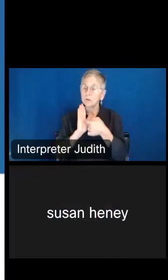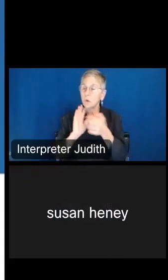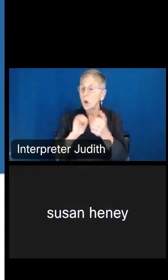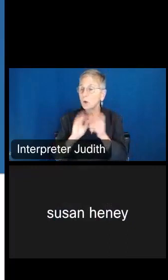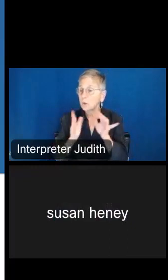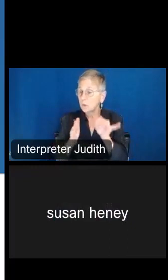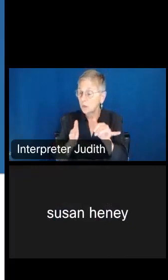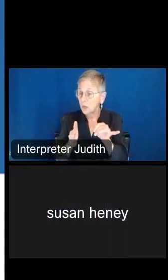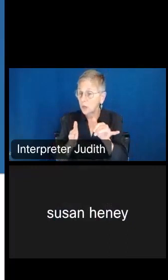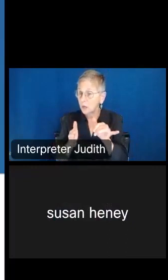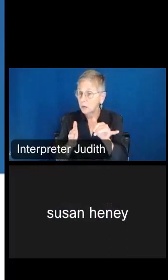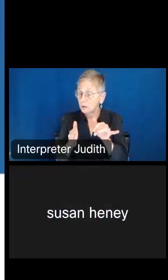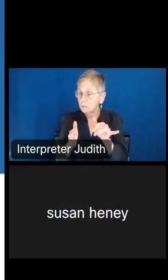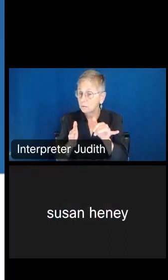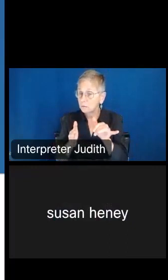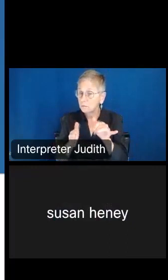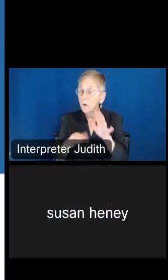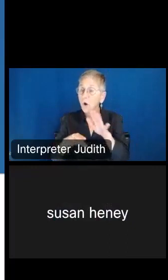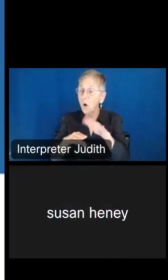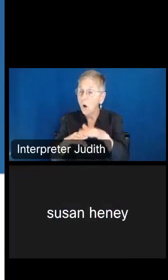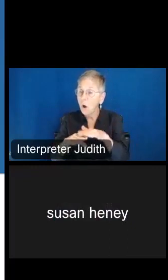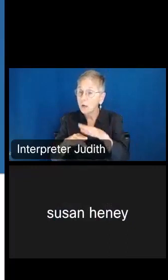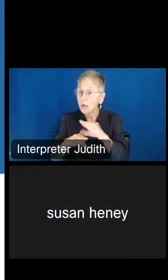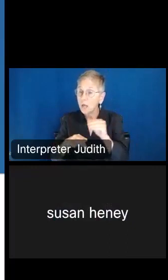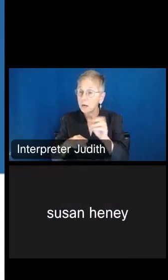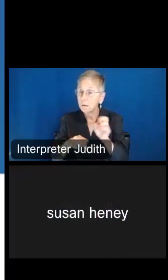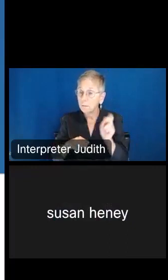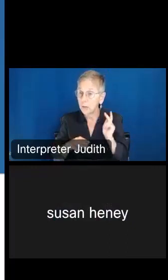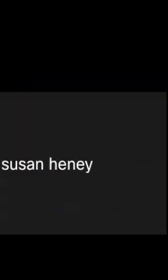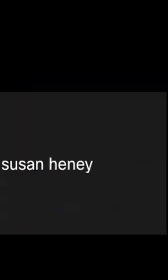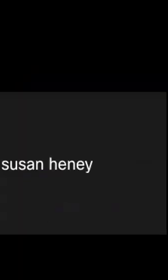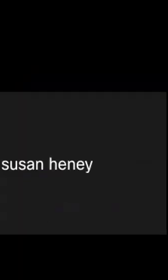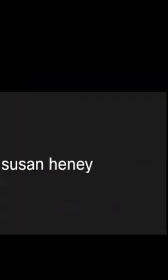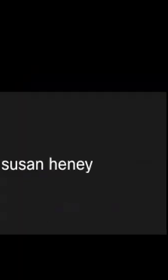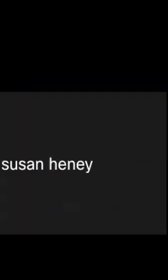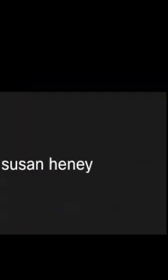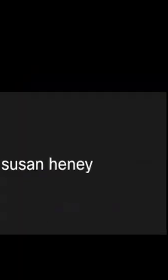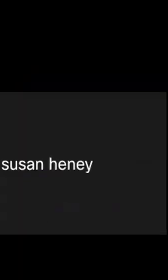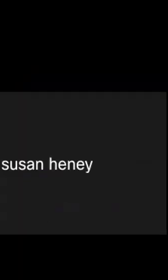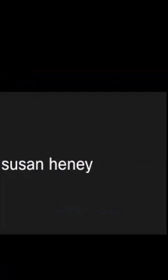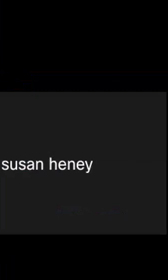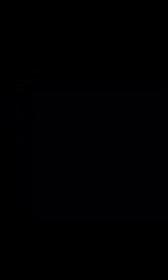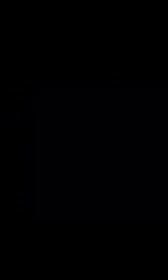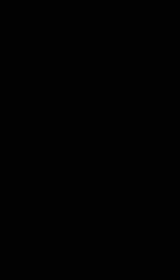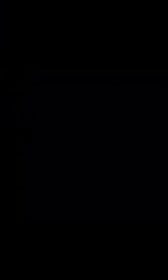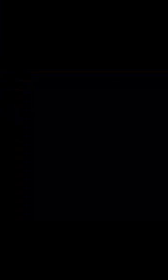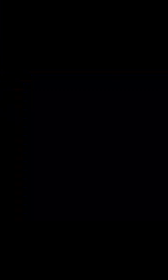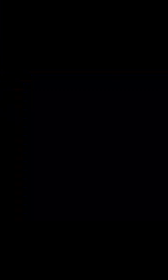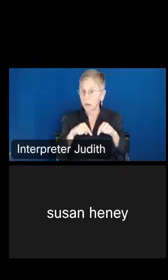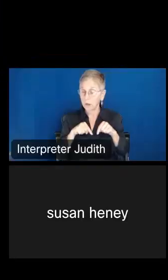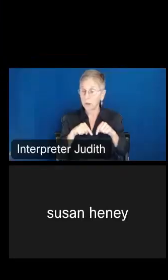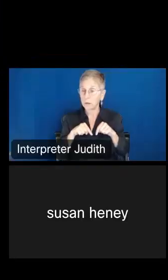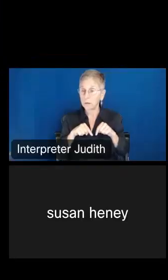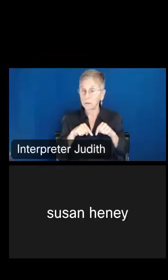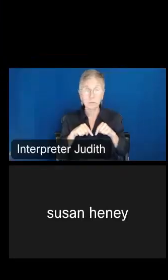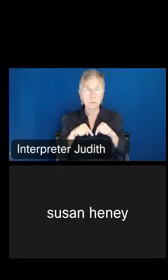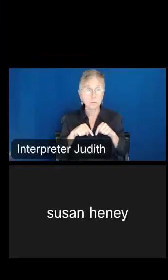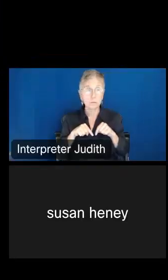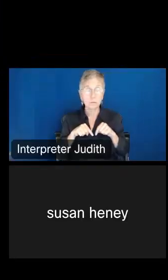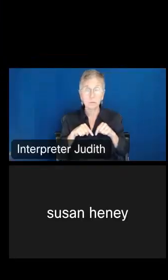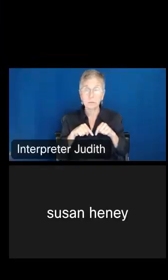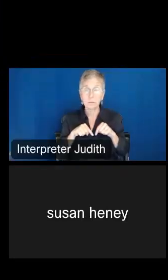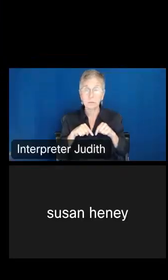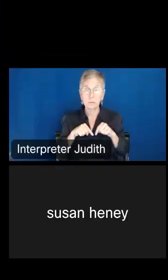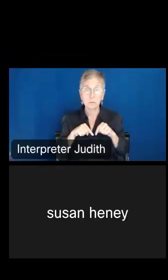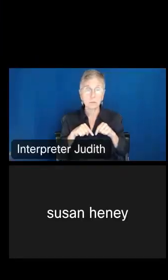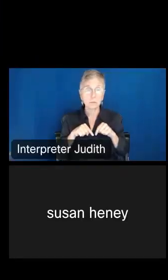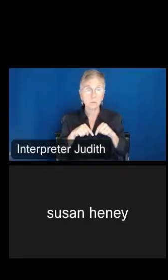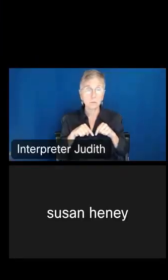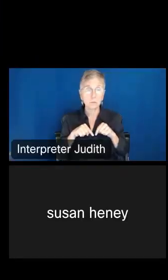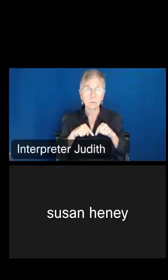on MDAT. So we will go back to -- we'll clear all of this old one out by going -- you can